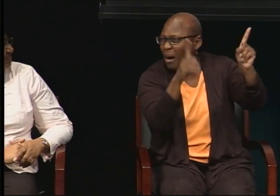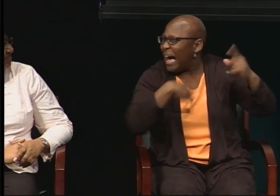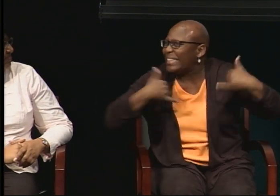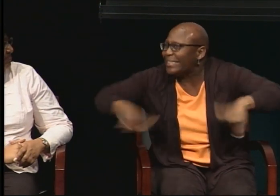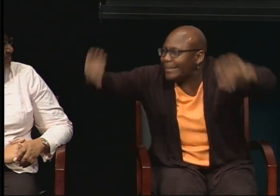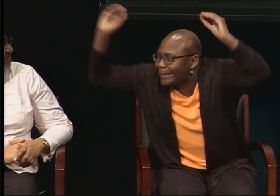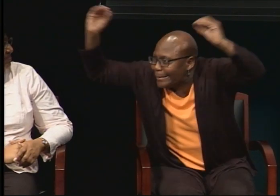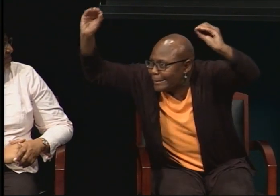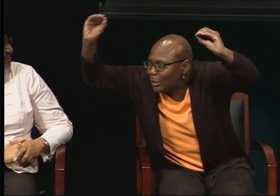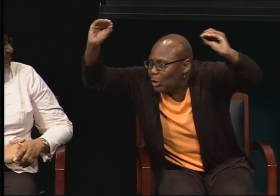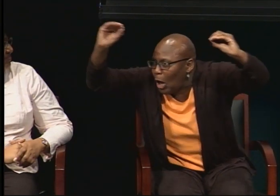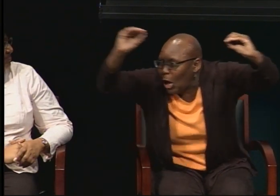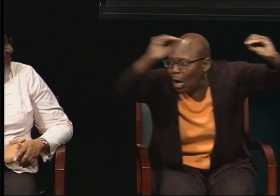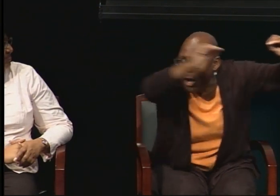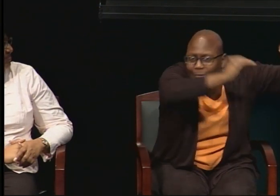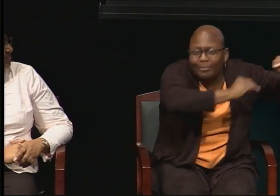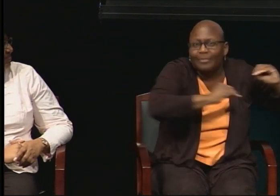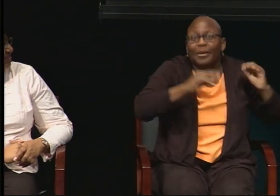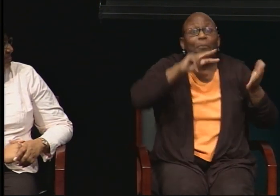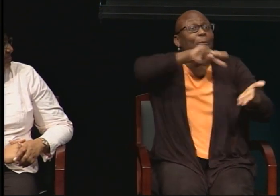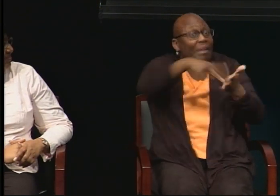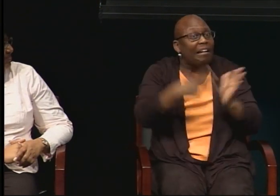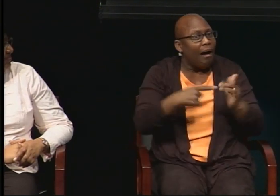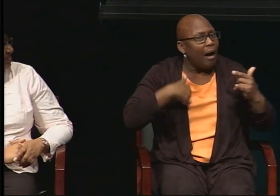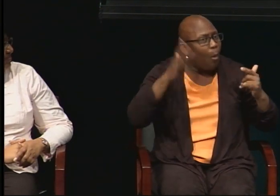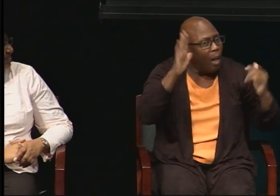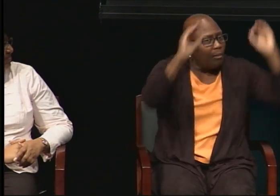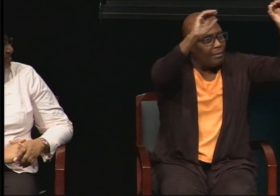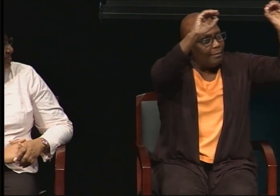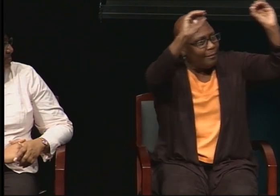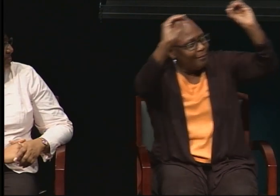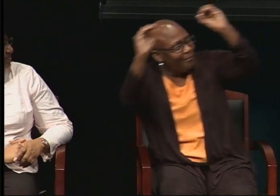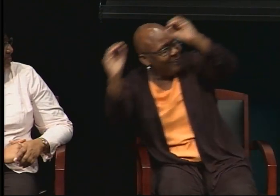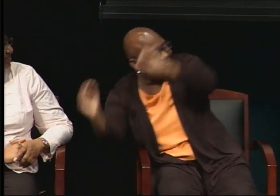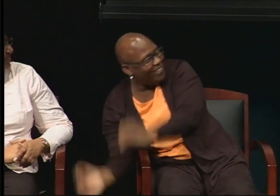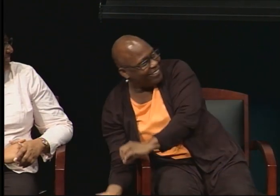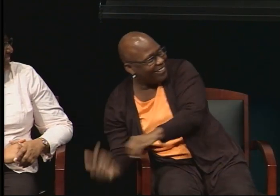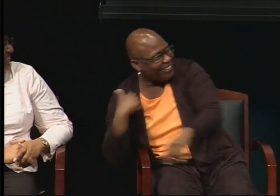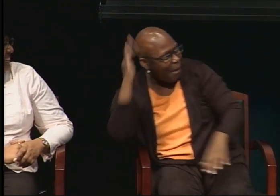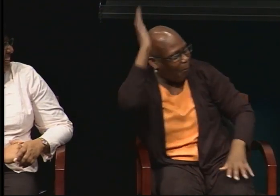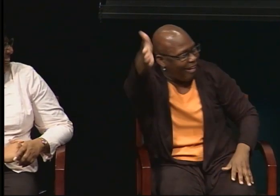to motivate me, I thought that I was going to be in the elementary classroom teaching until I die.